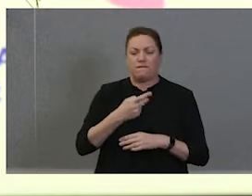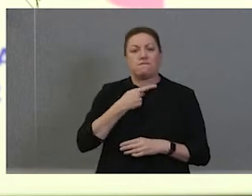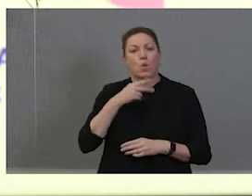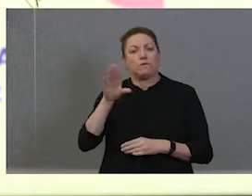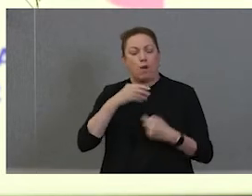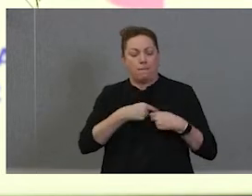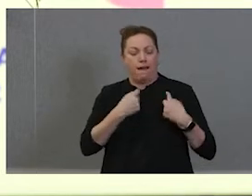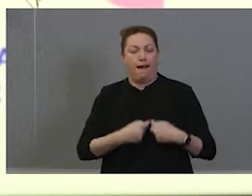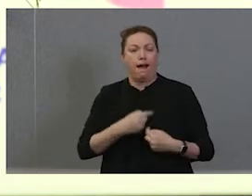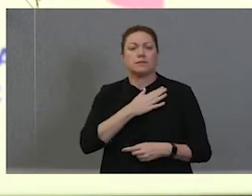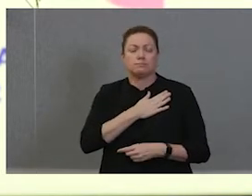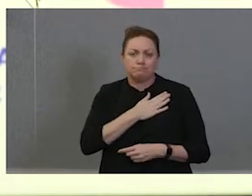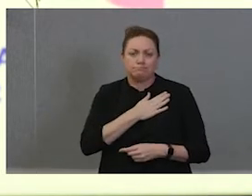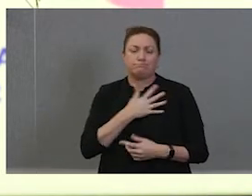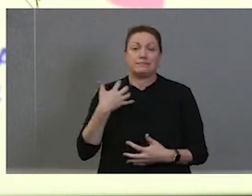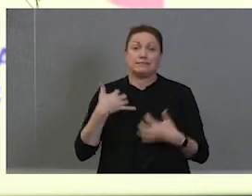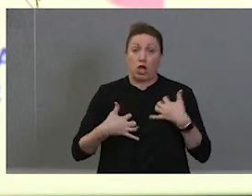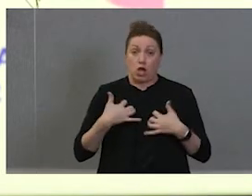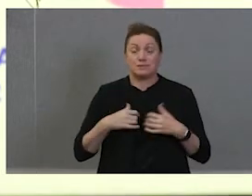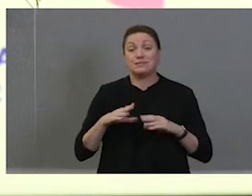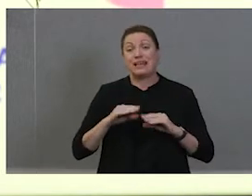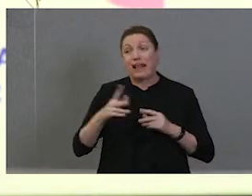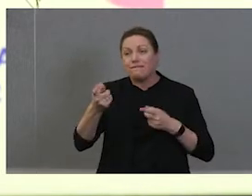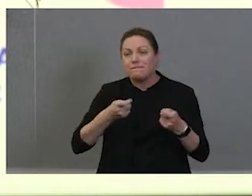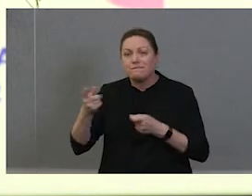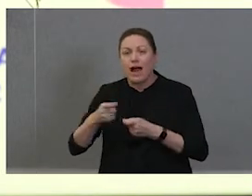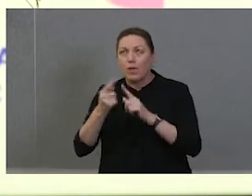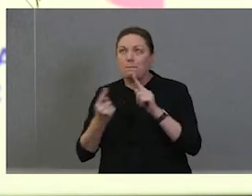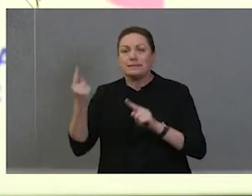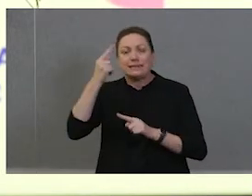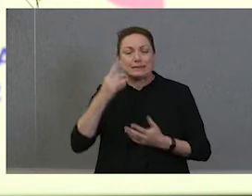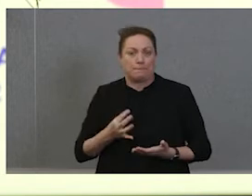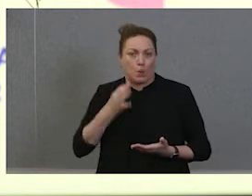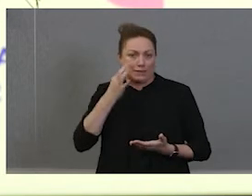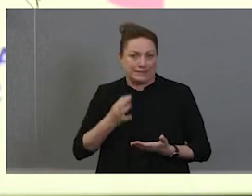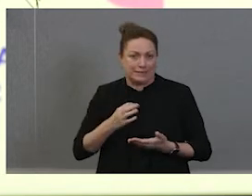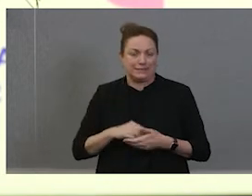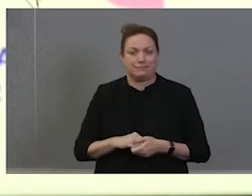about and then you're all invited to morning tea upstairs. So we've got a nice fancy morning tea for